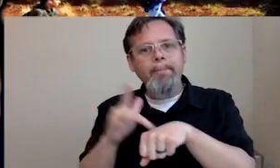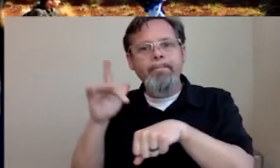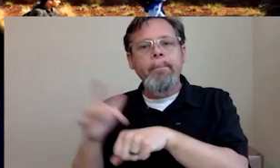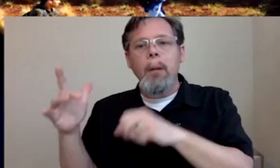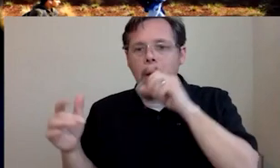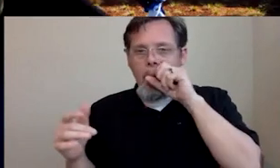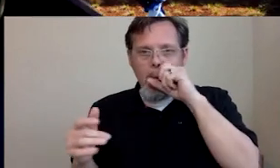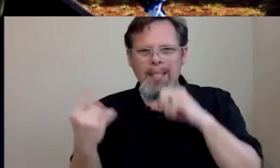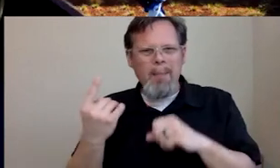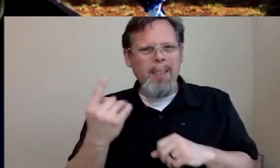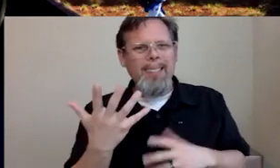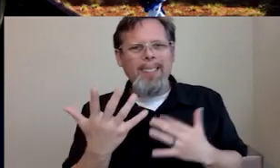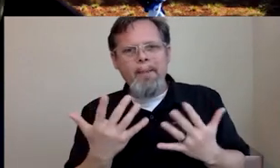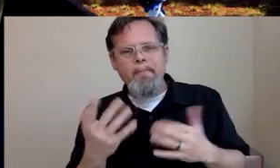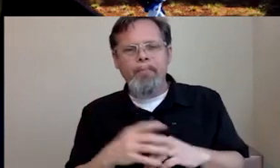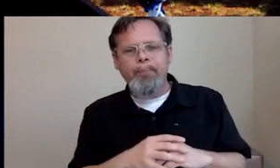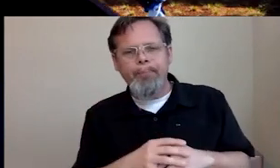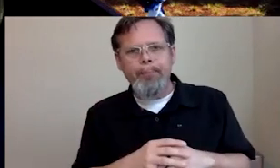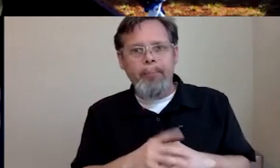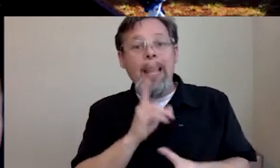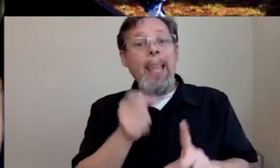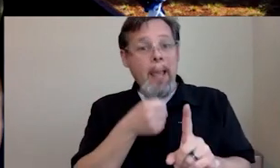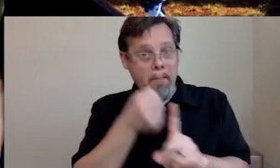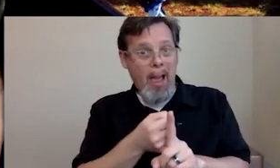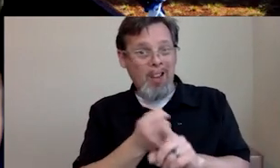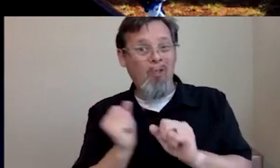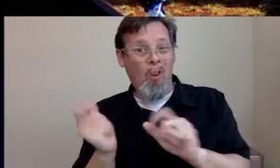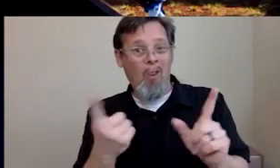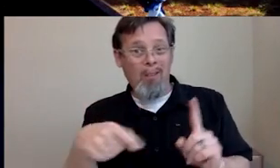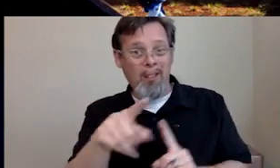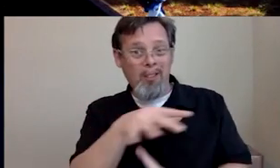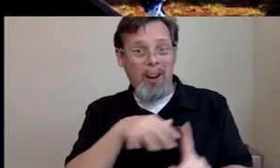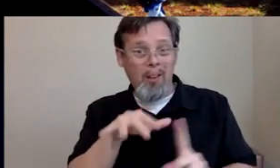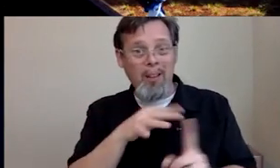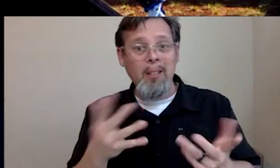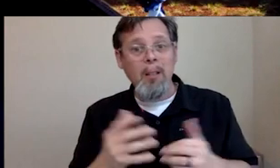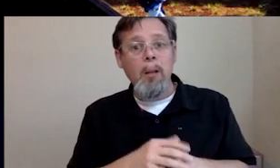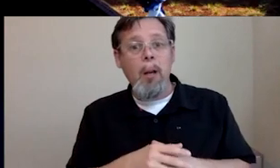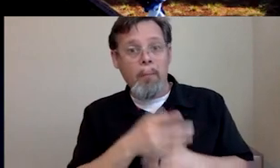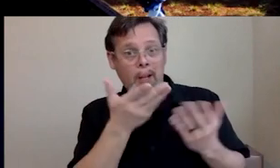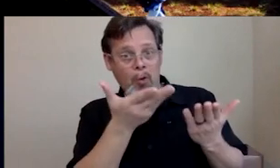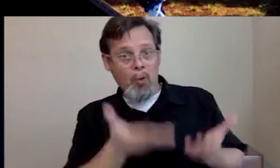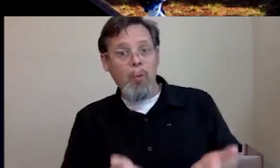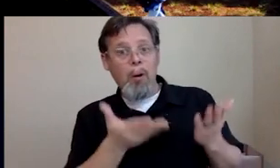something that's very that impacts everyone around us, which is, you know, you are a extremely